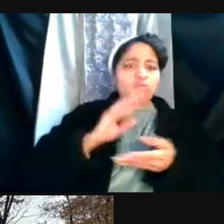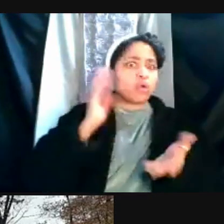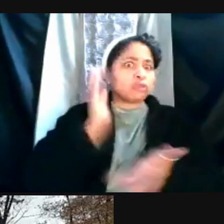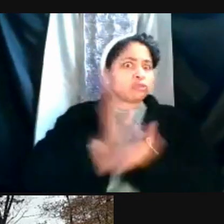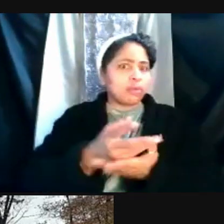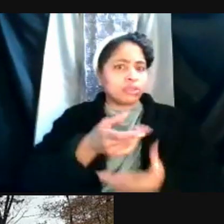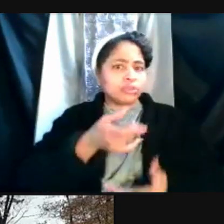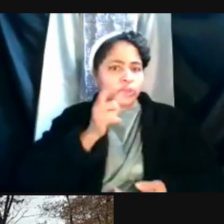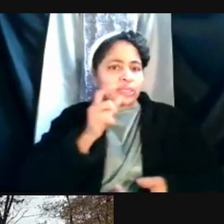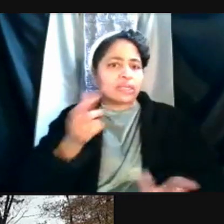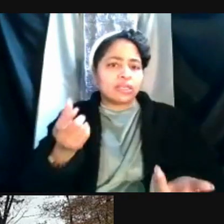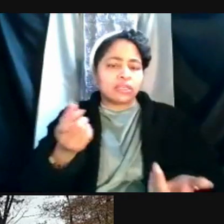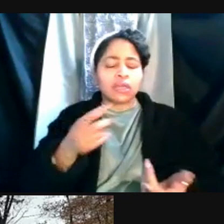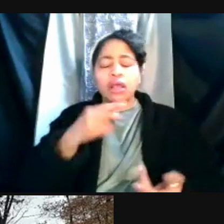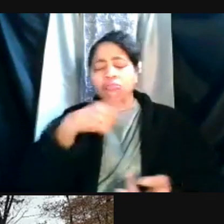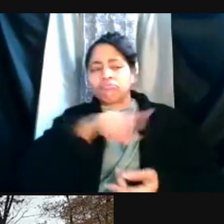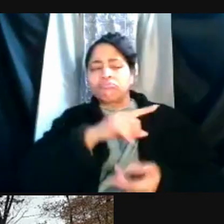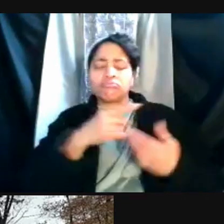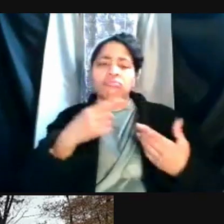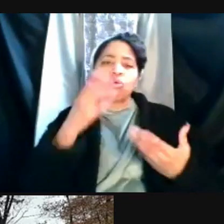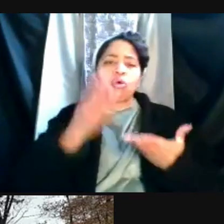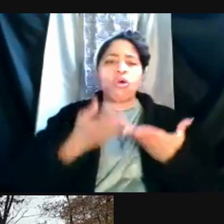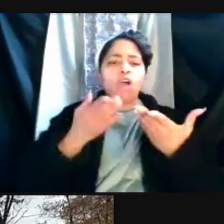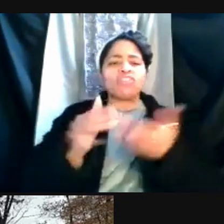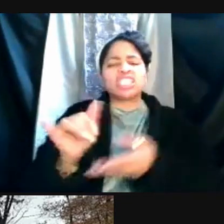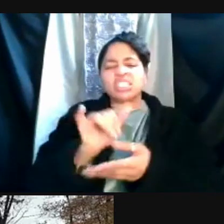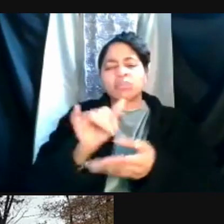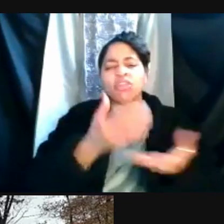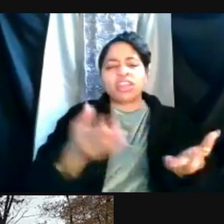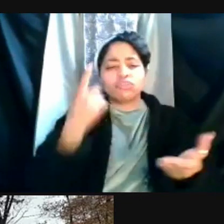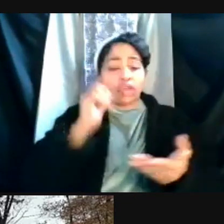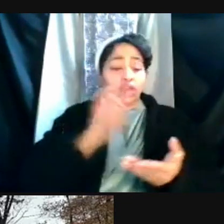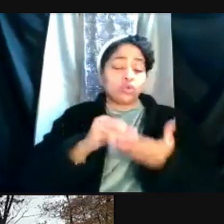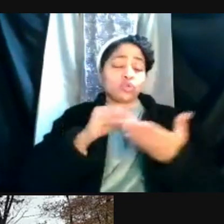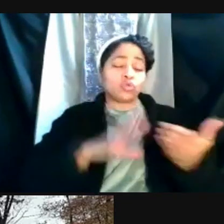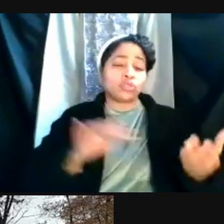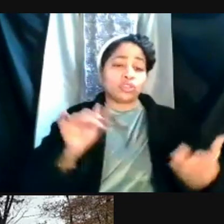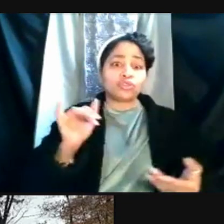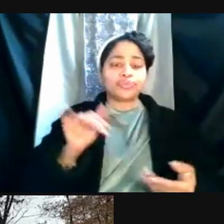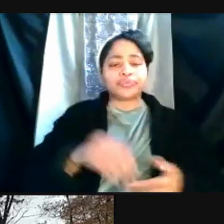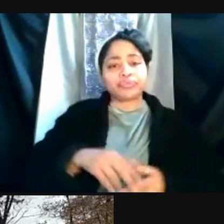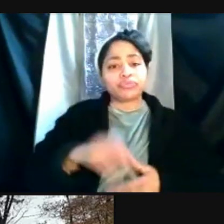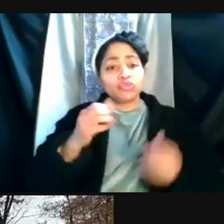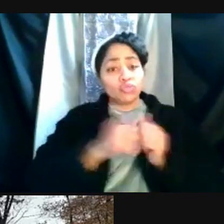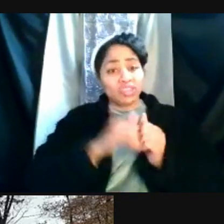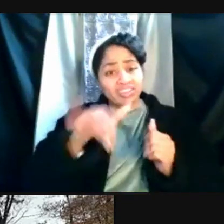UHS offers similar things for our students. So with that, I'm actually gonna turn it over